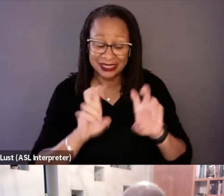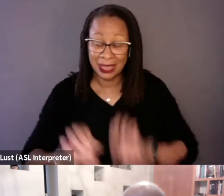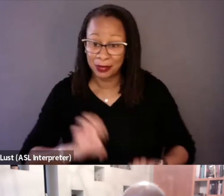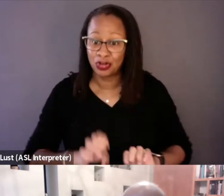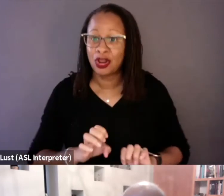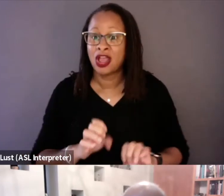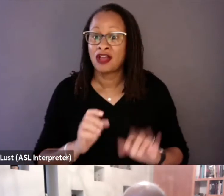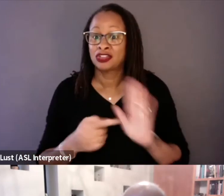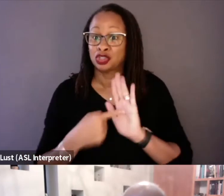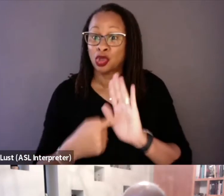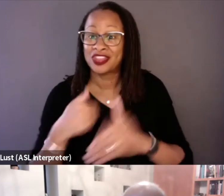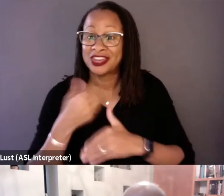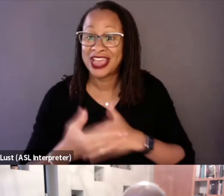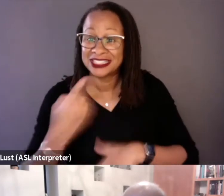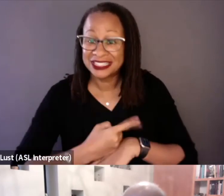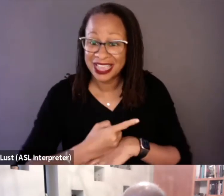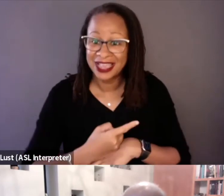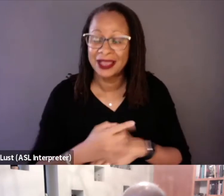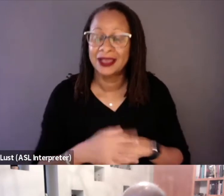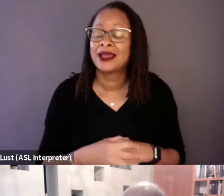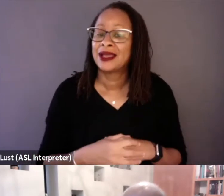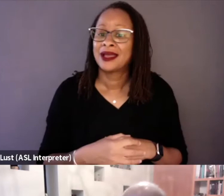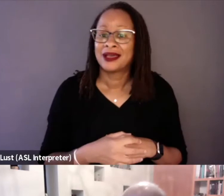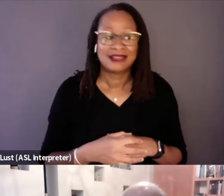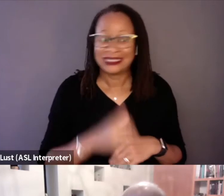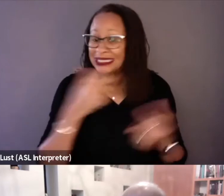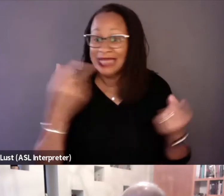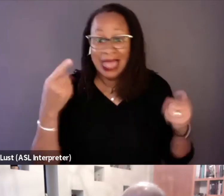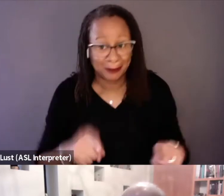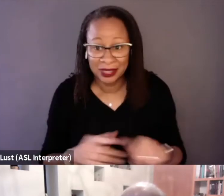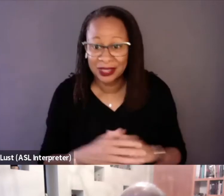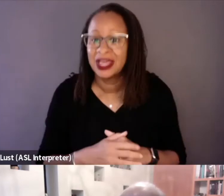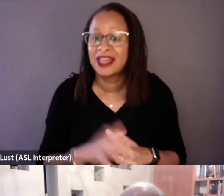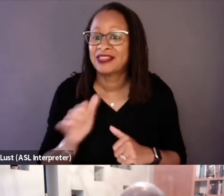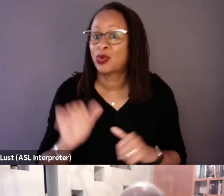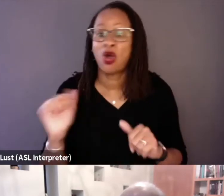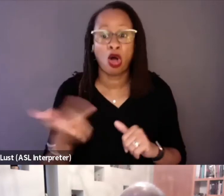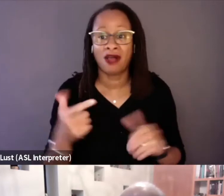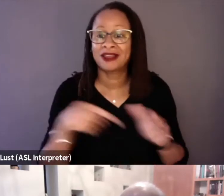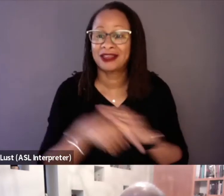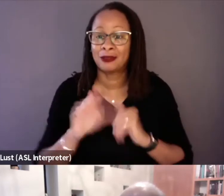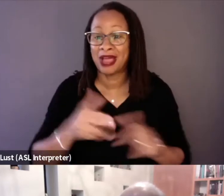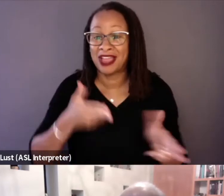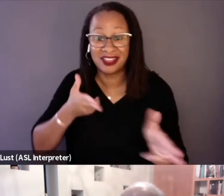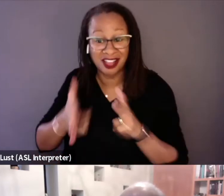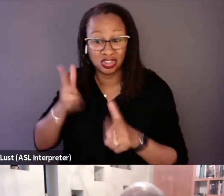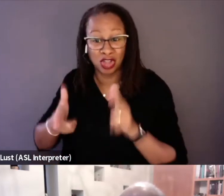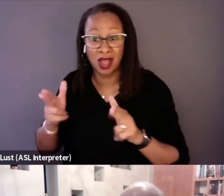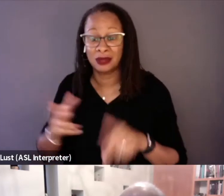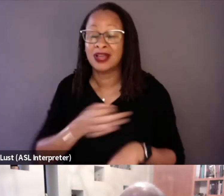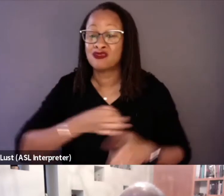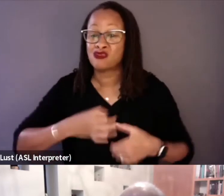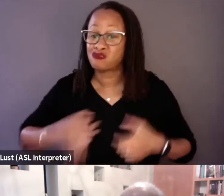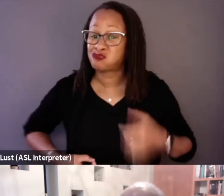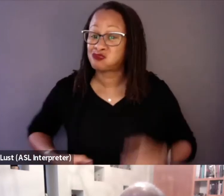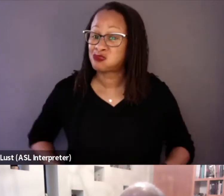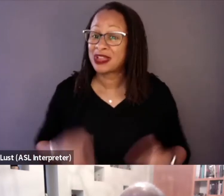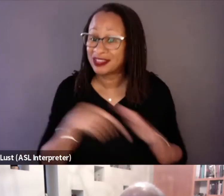because of the primacy effect, the first story was the one that was most resonant with people. So to this day, there are people that still believe